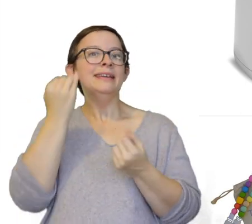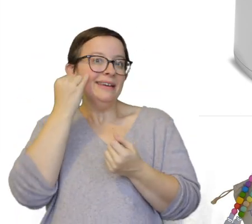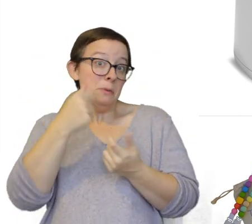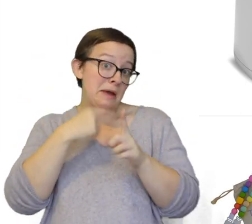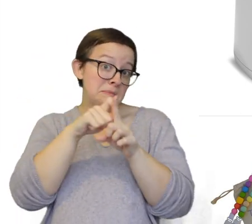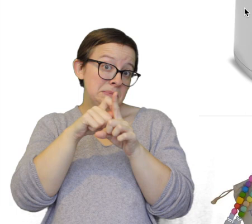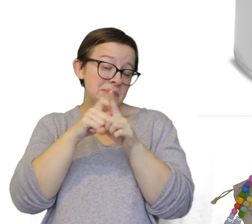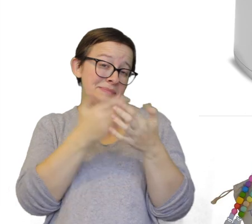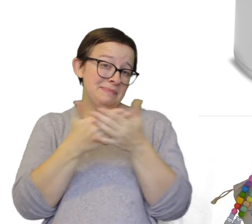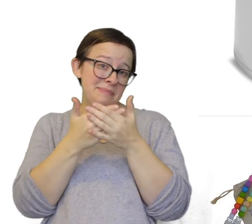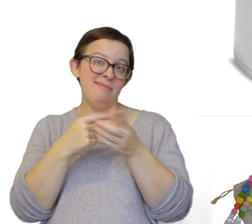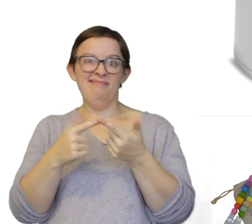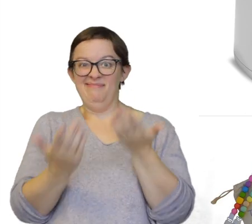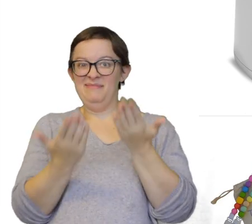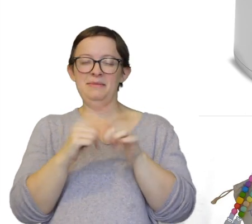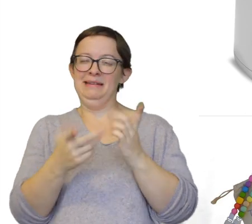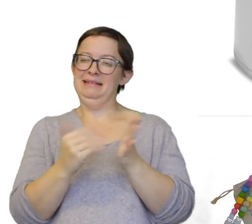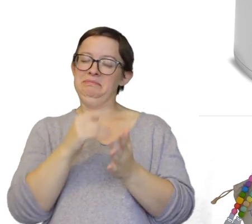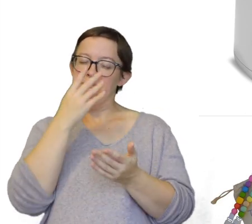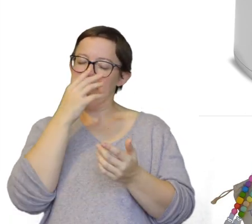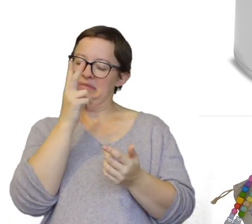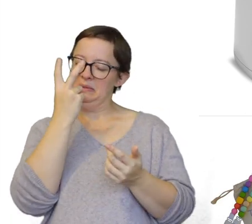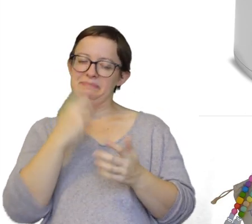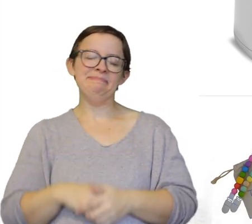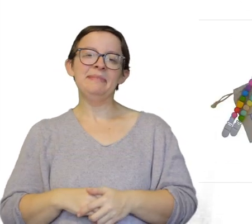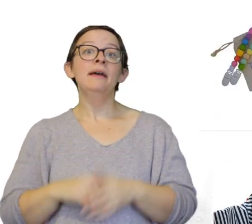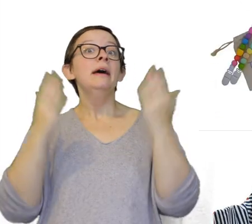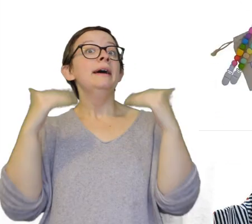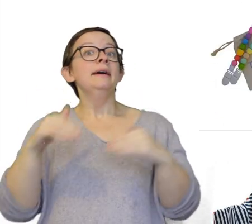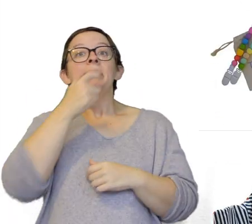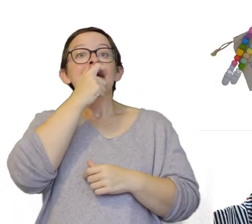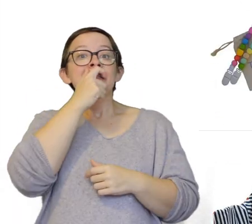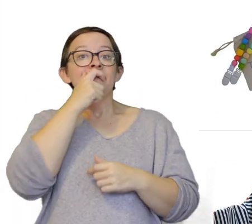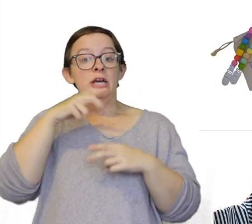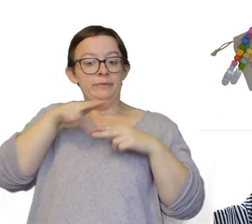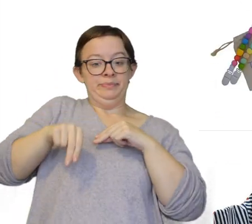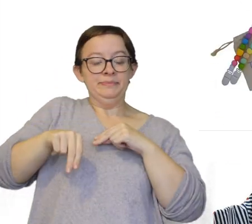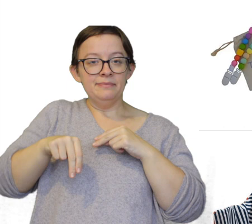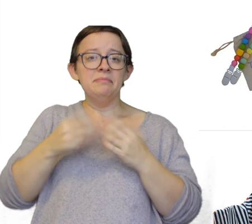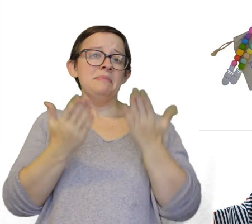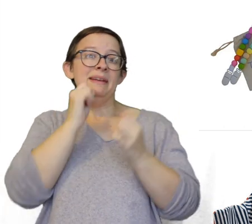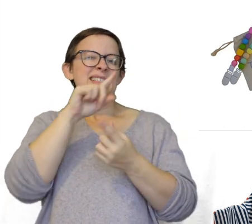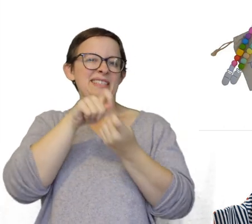If you do have a picky baby, then you might need it but again I really don't think you do. Pacifier clips... maybe not necessarily this one